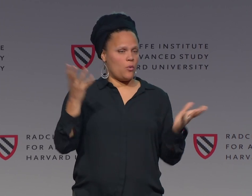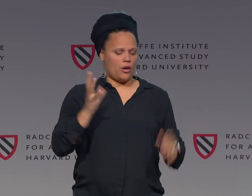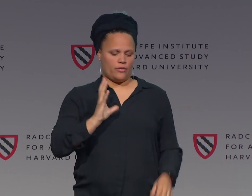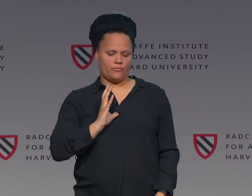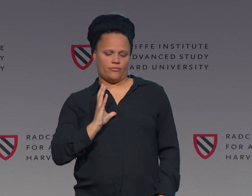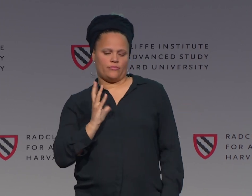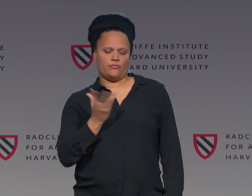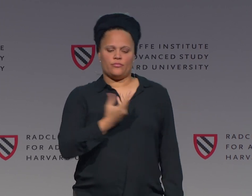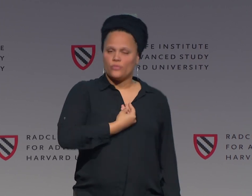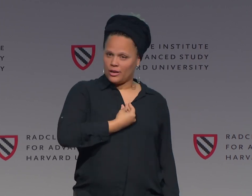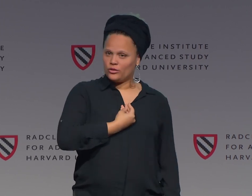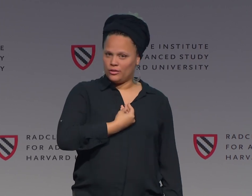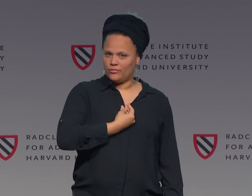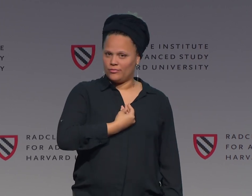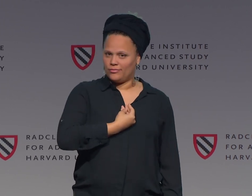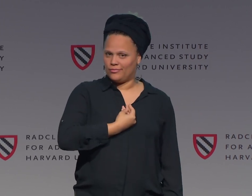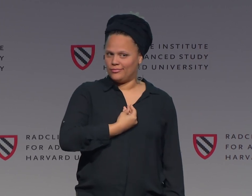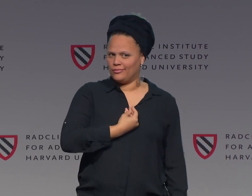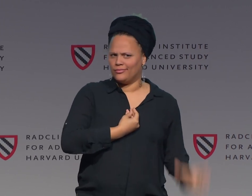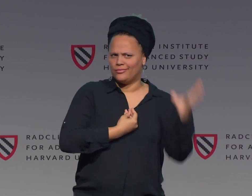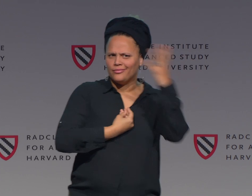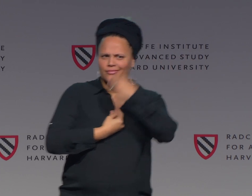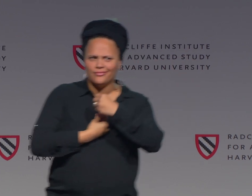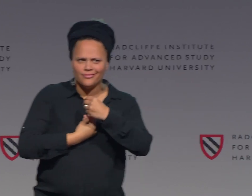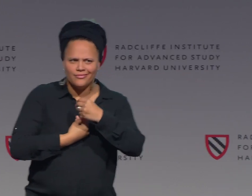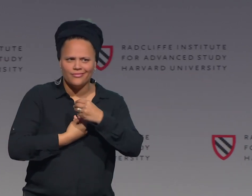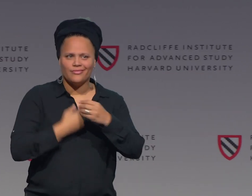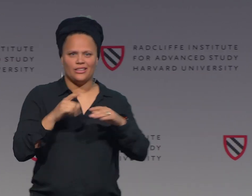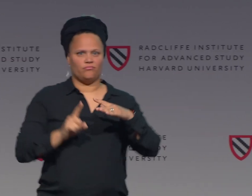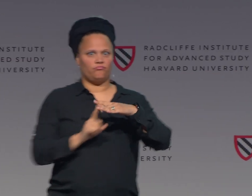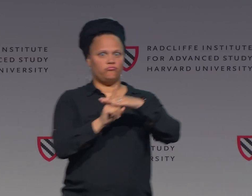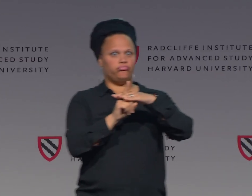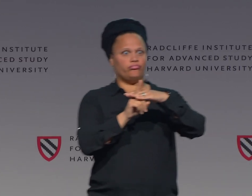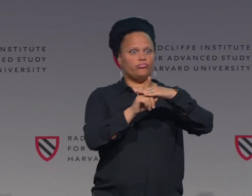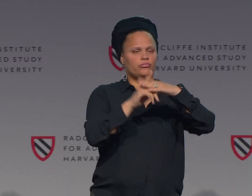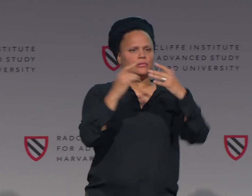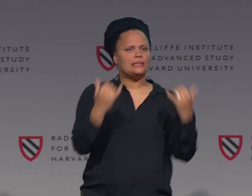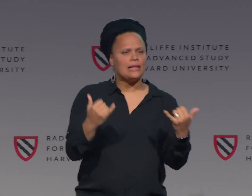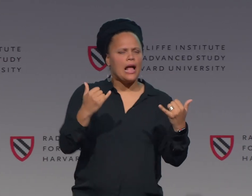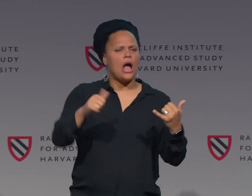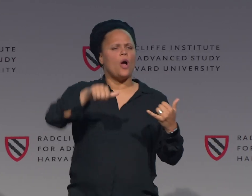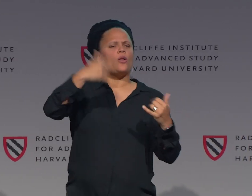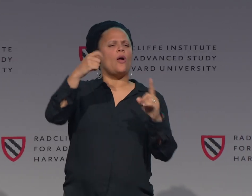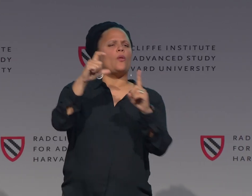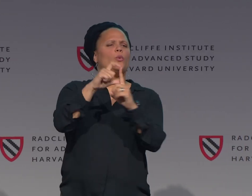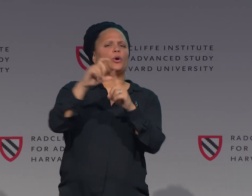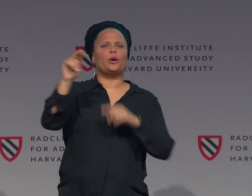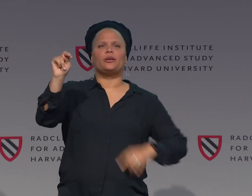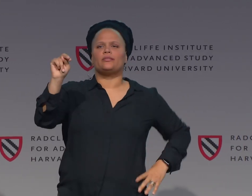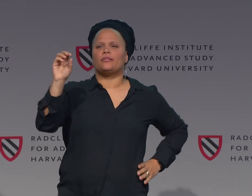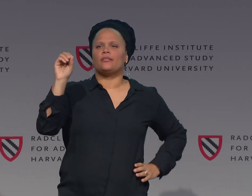how do I identify. And that's where the origin for transgender, and that sign in our community.